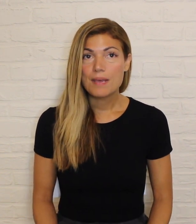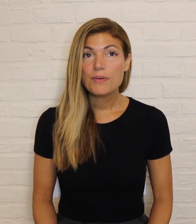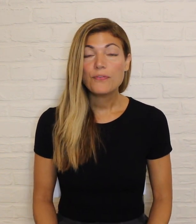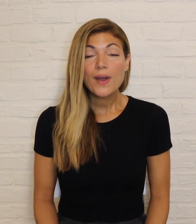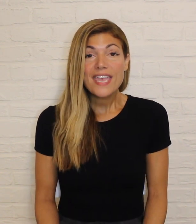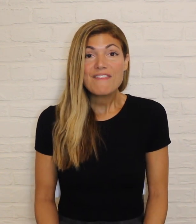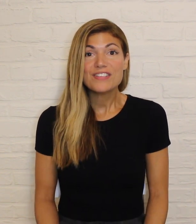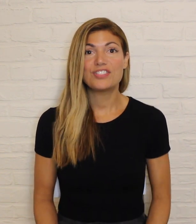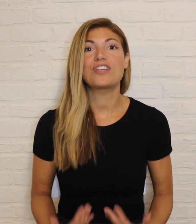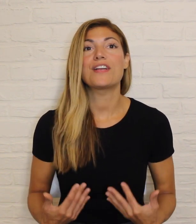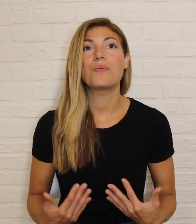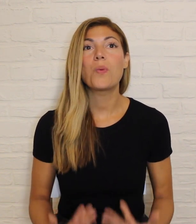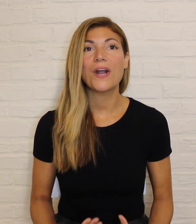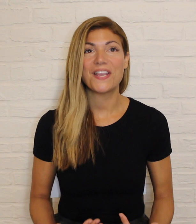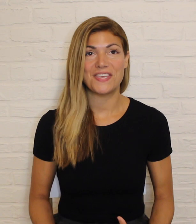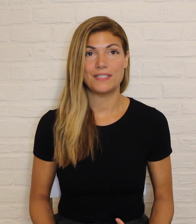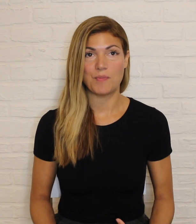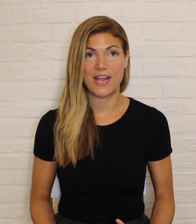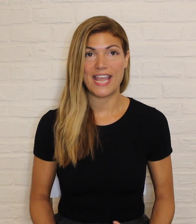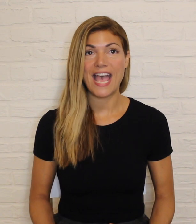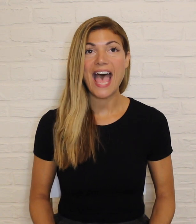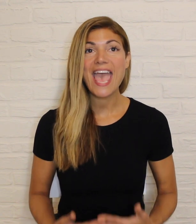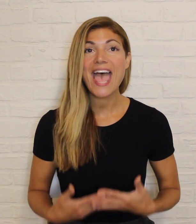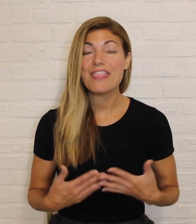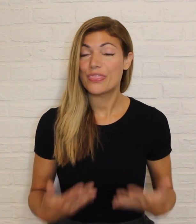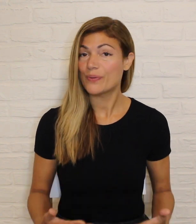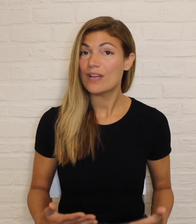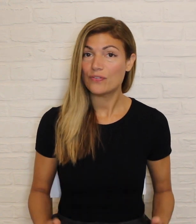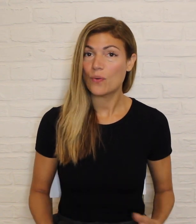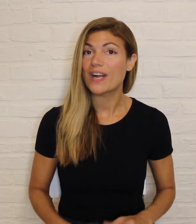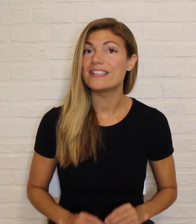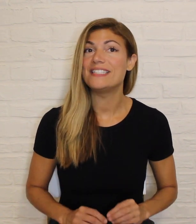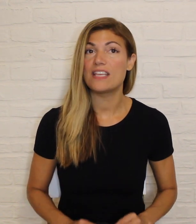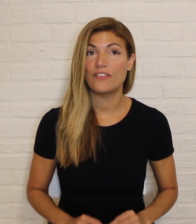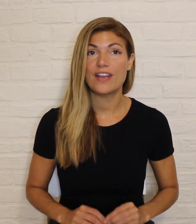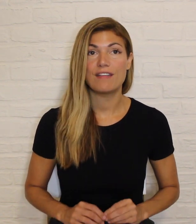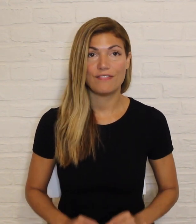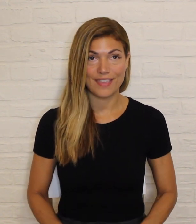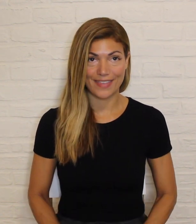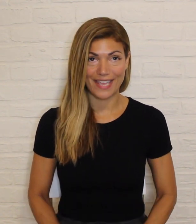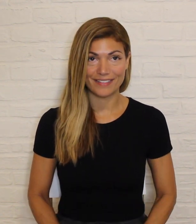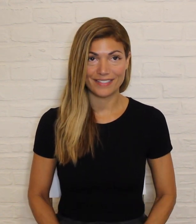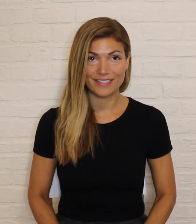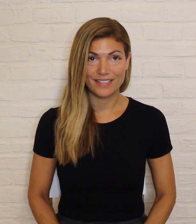Before I even started work this morning, I had three or four different feelings.